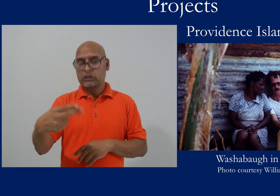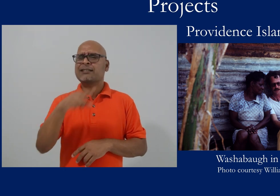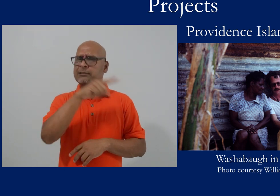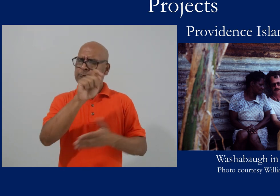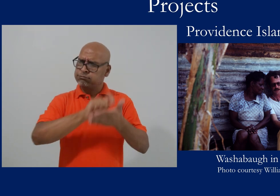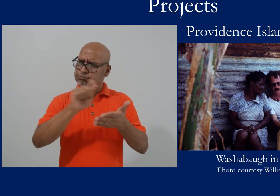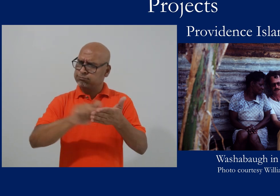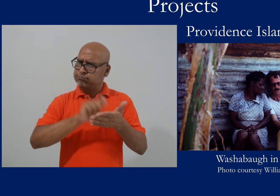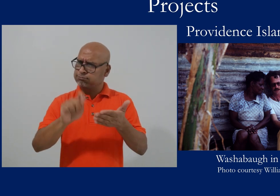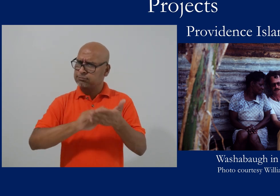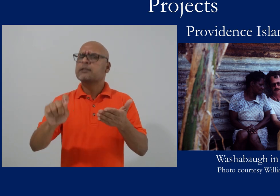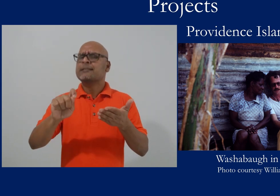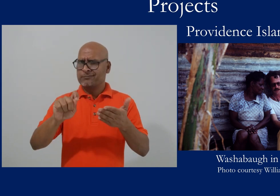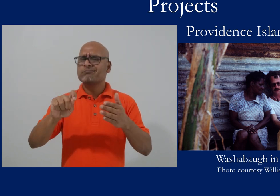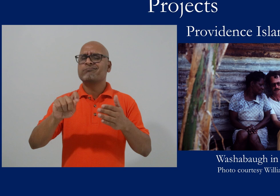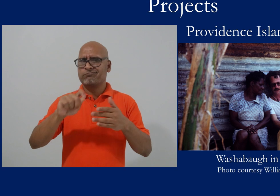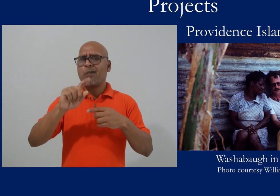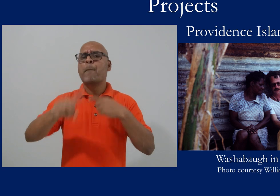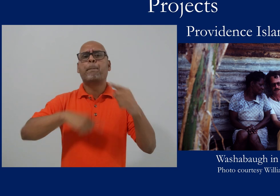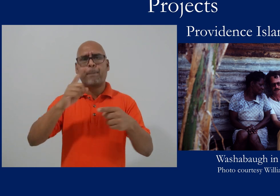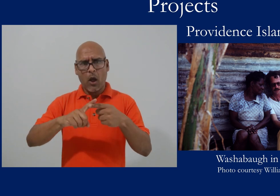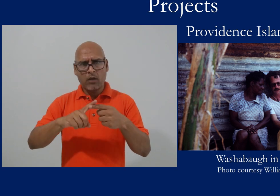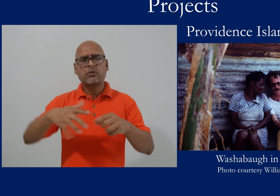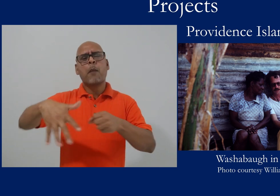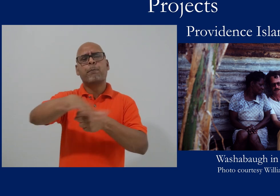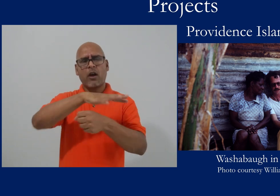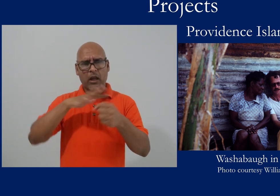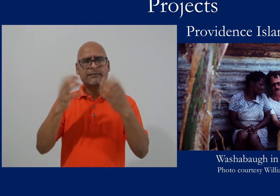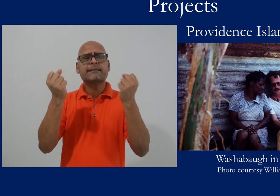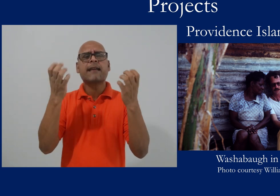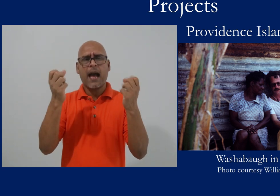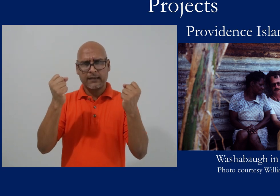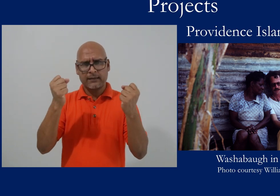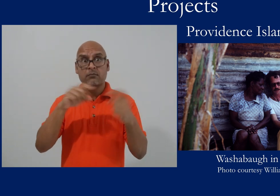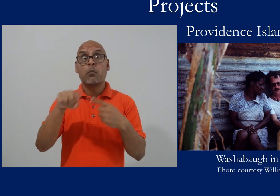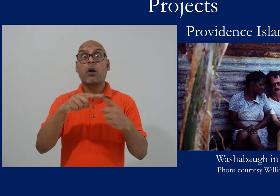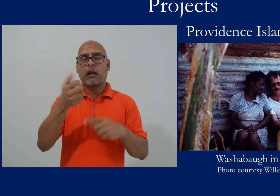He published a book on sign language in Providence Island